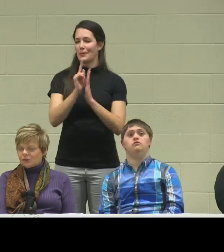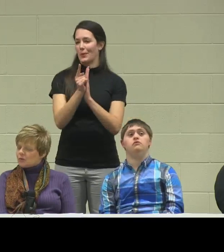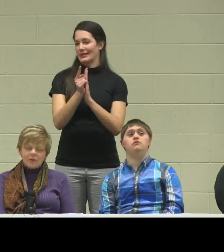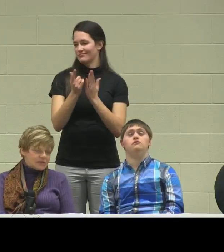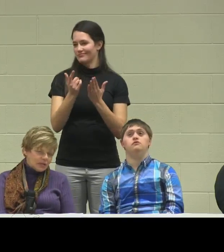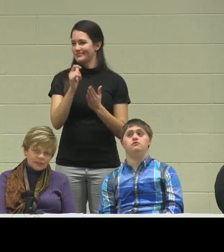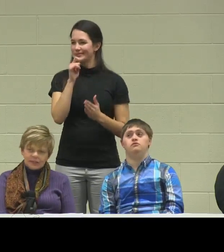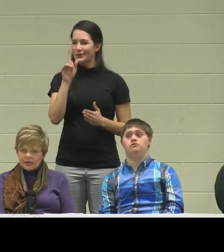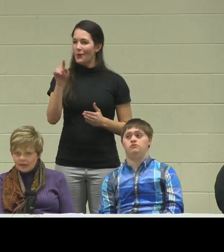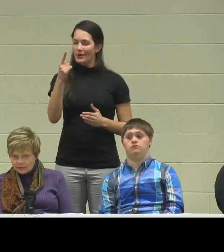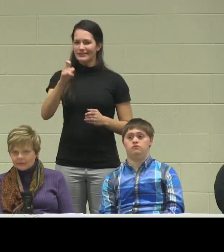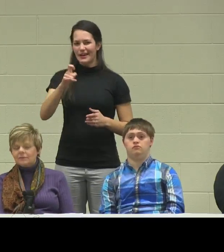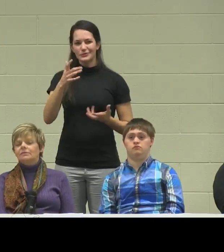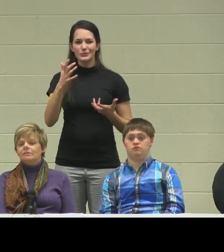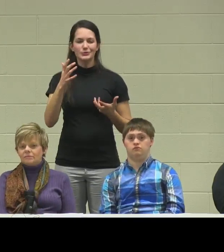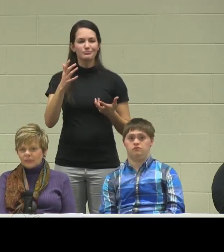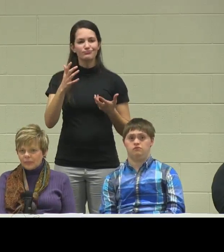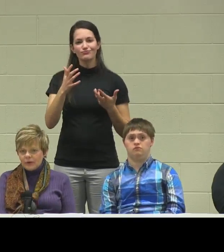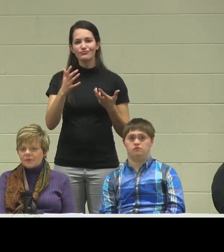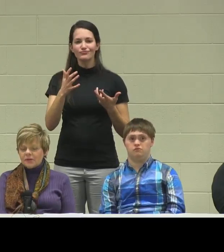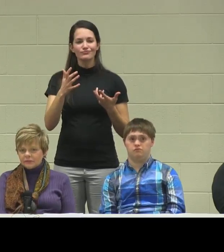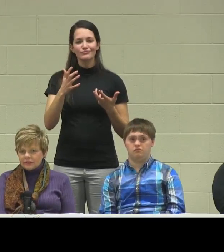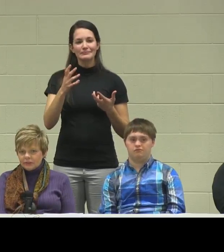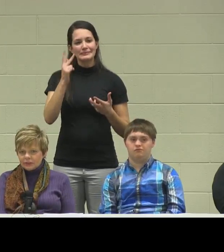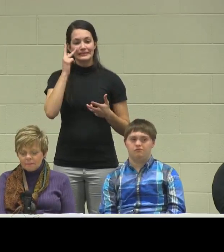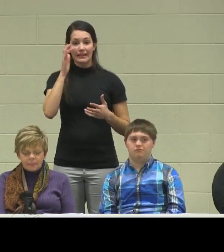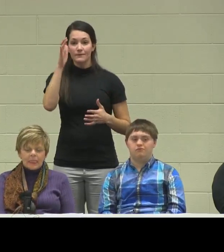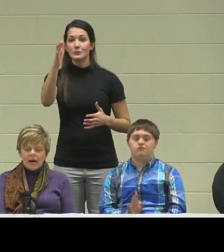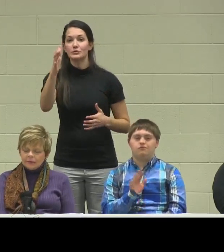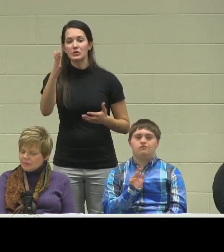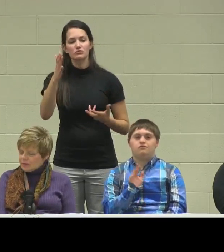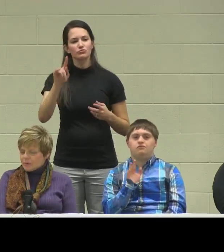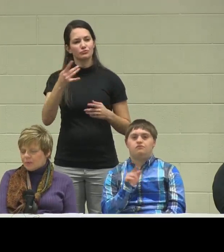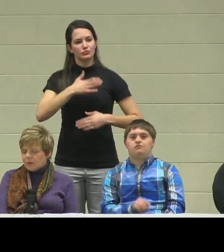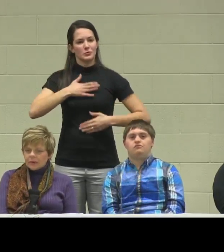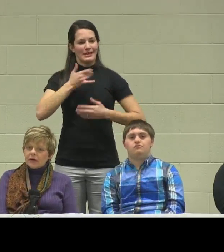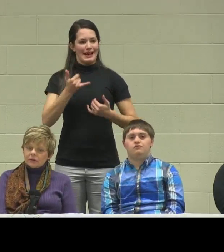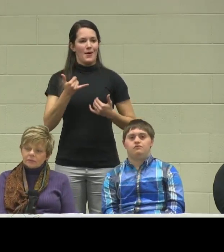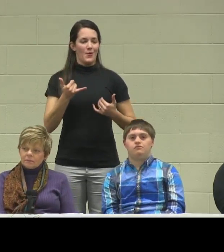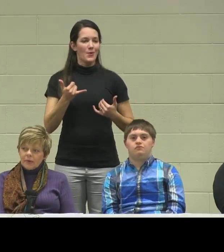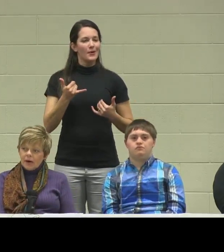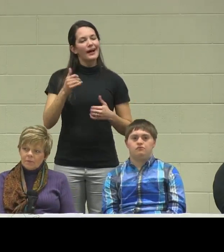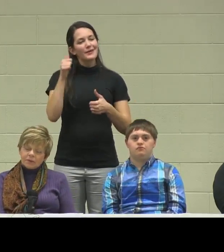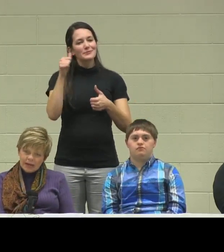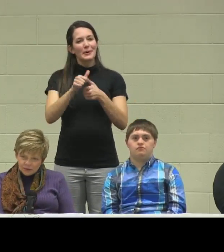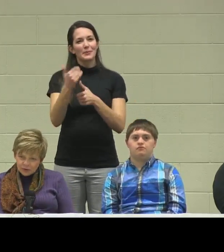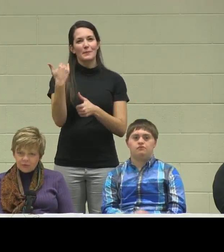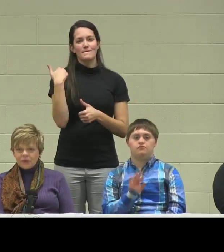Don't always look to the other, you know, the near future. I remember when we were in a play group